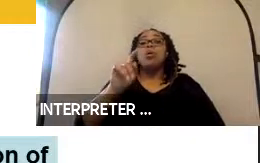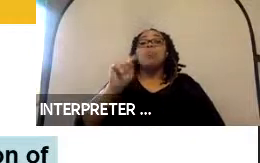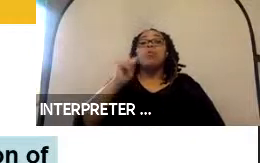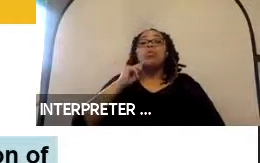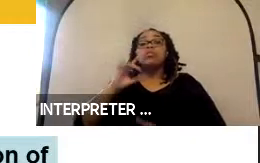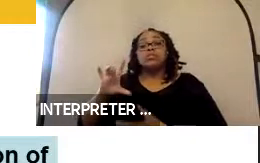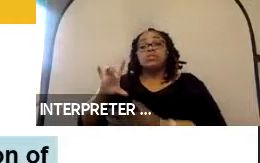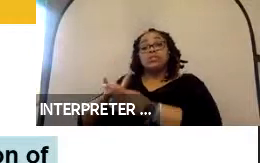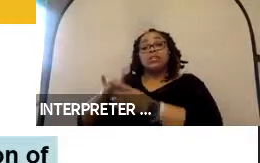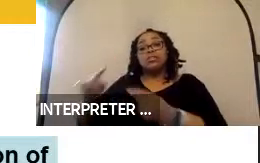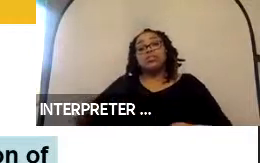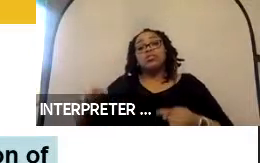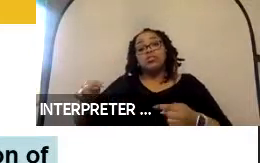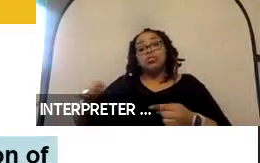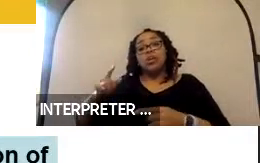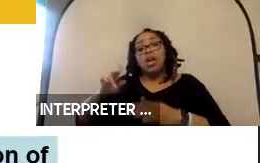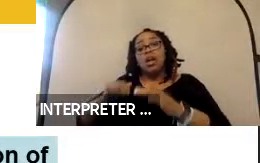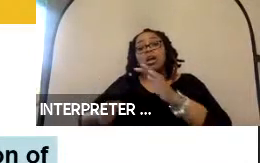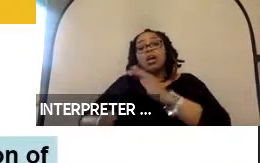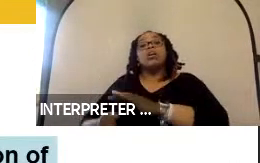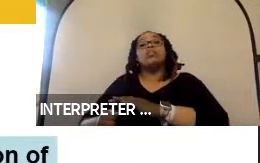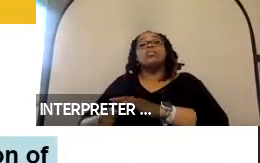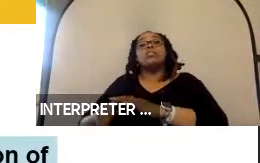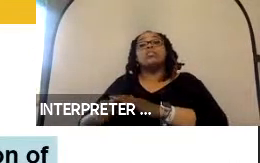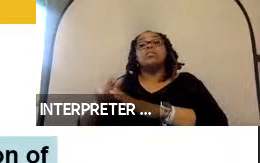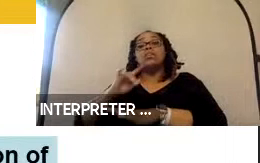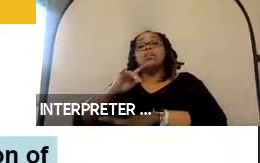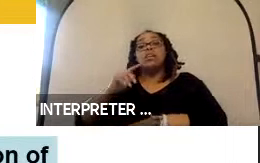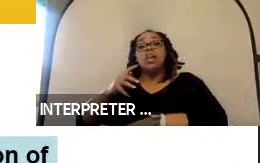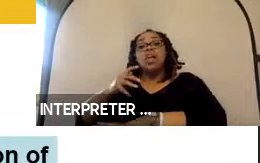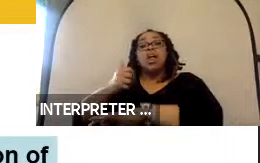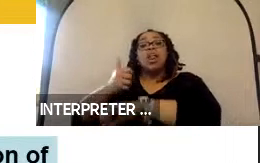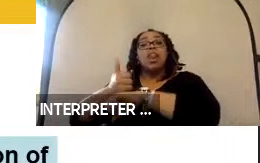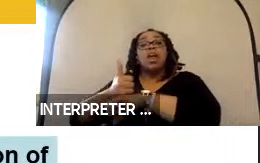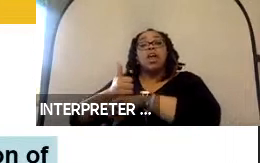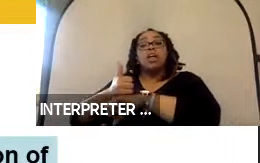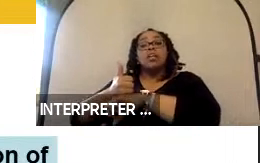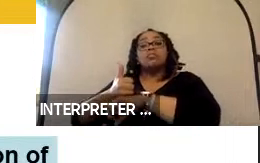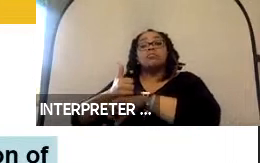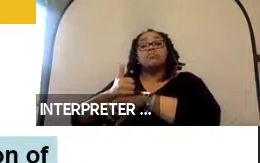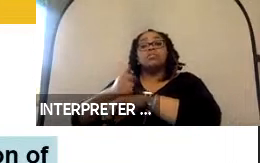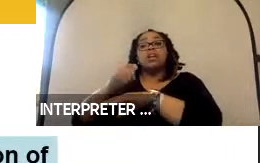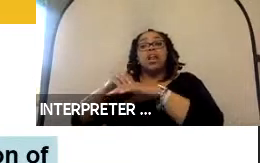wheelchair underneath and is secured to a docking station secured in the vehicle. So,